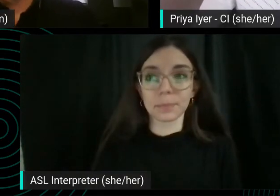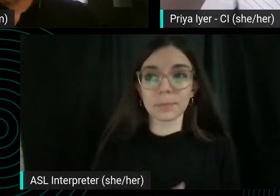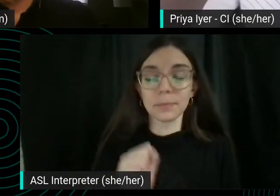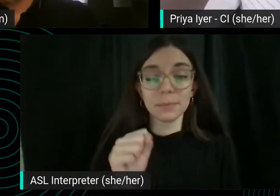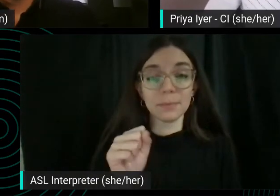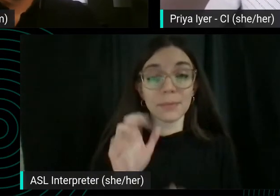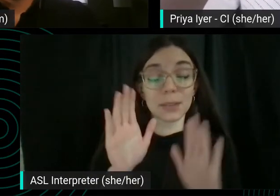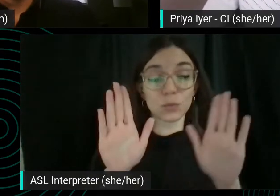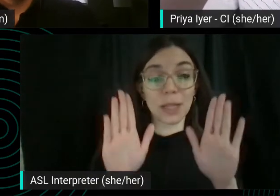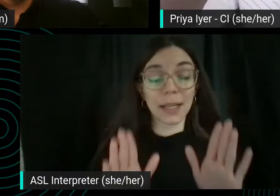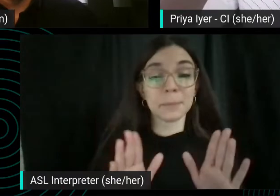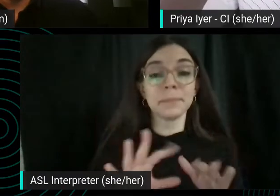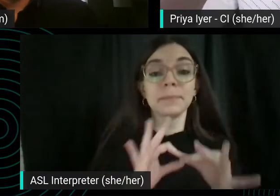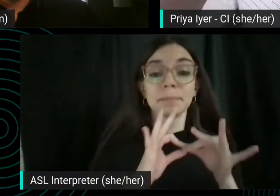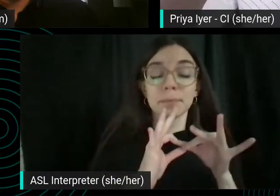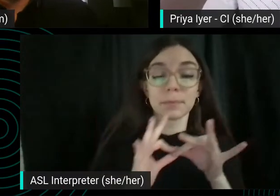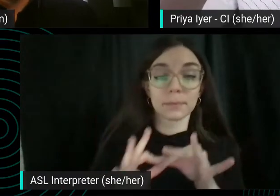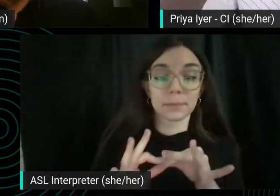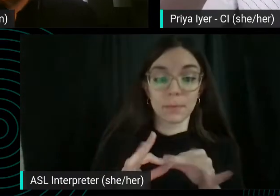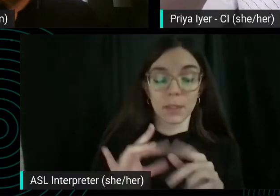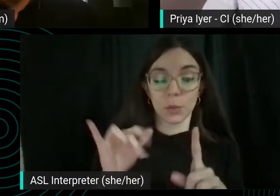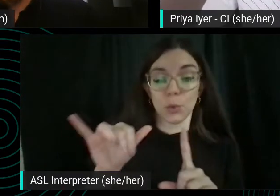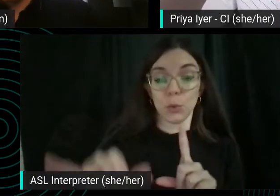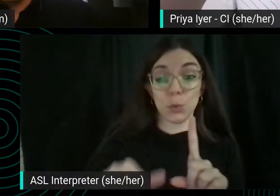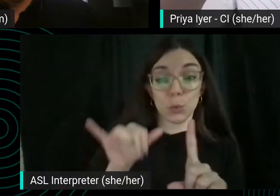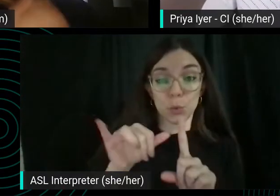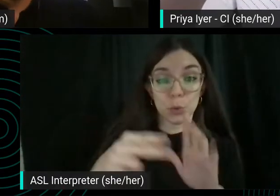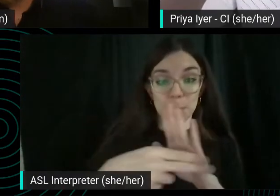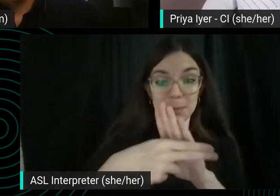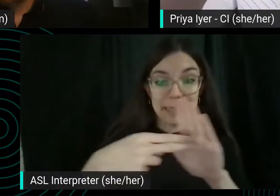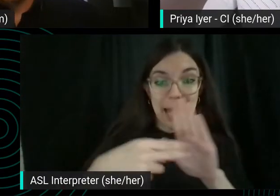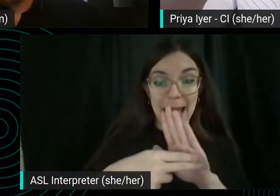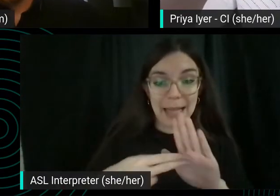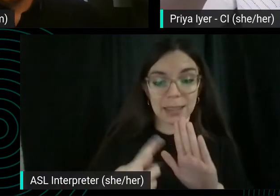And then related to YouTube tags. There was a question that came up on this.